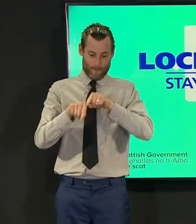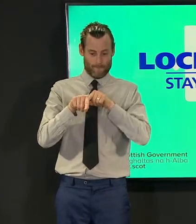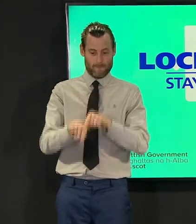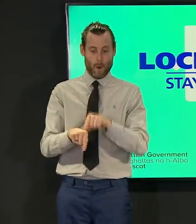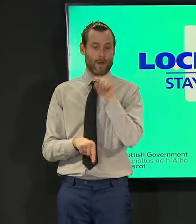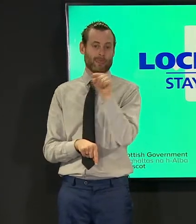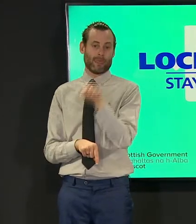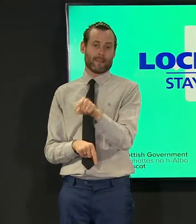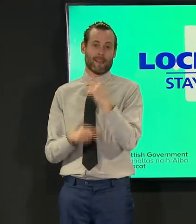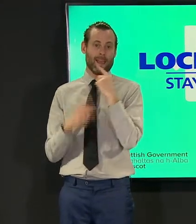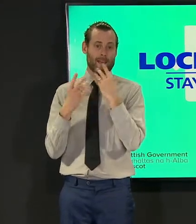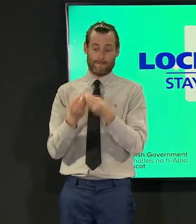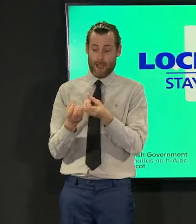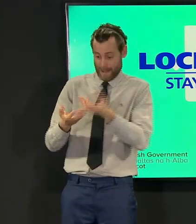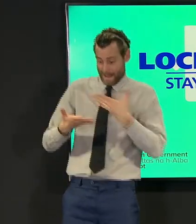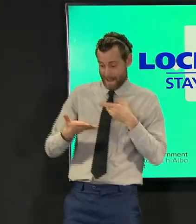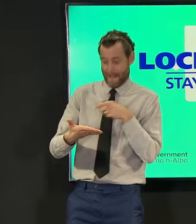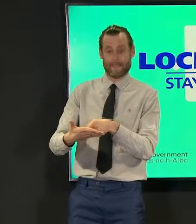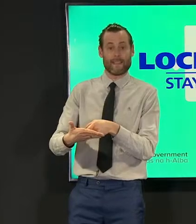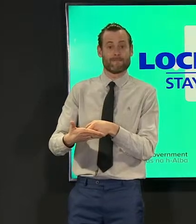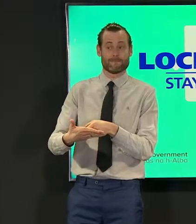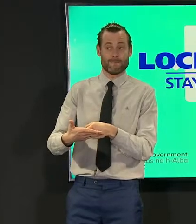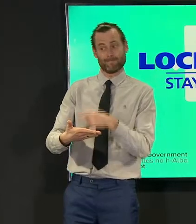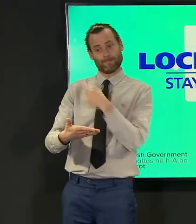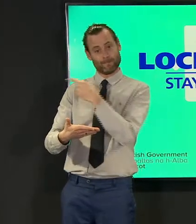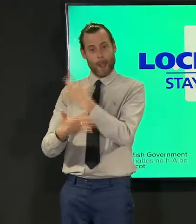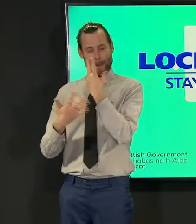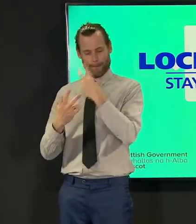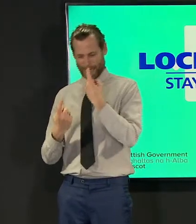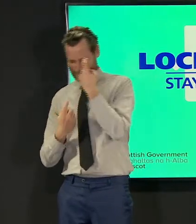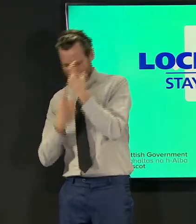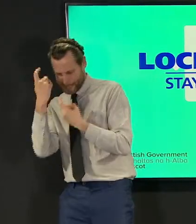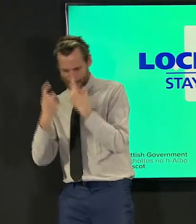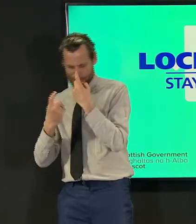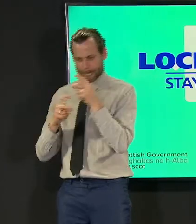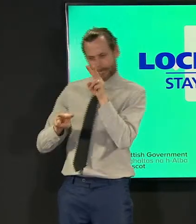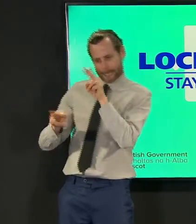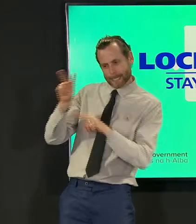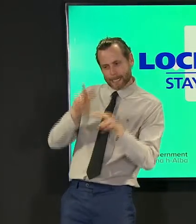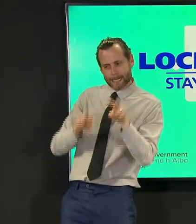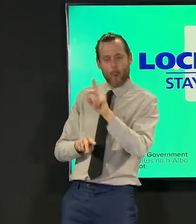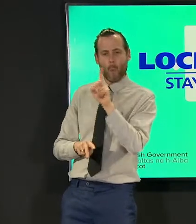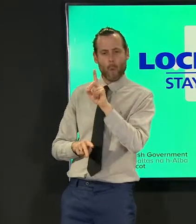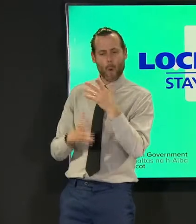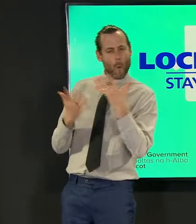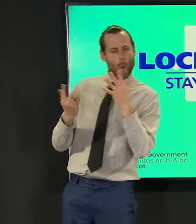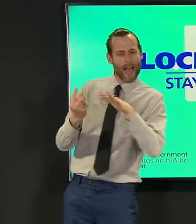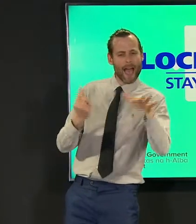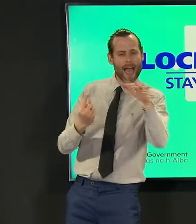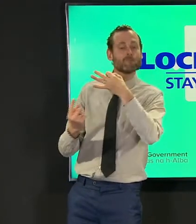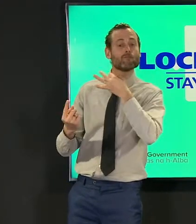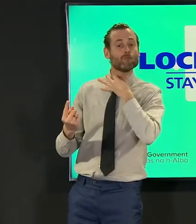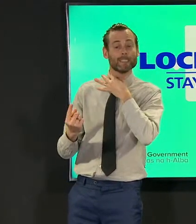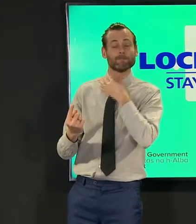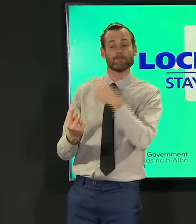clinical advice and that is exactly what we're doing logistically it also makes significant sense